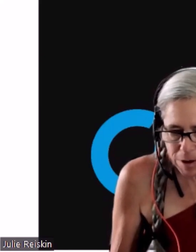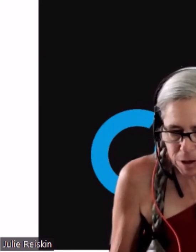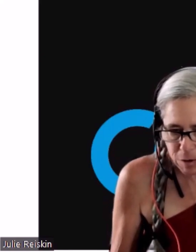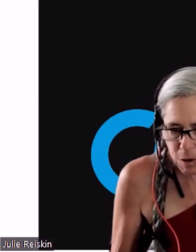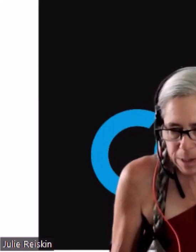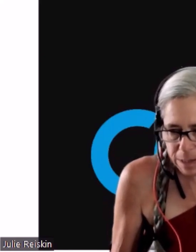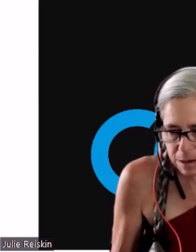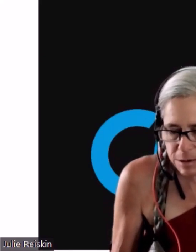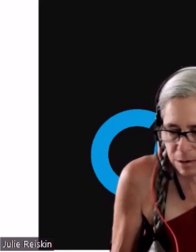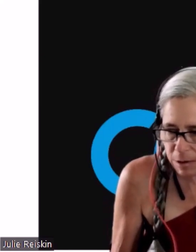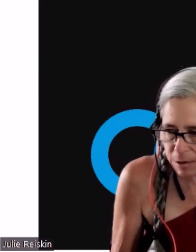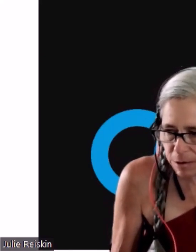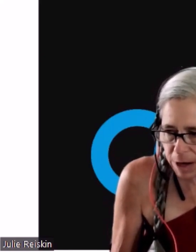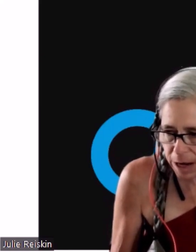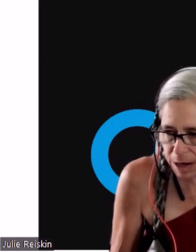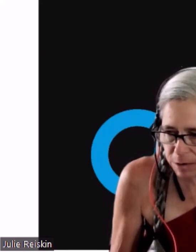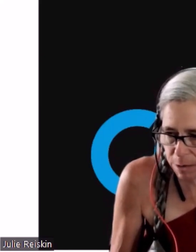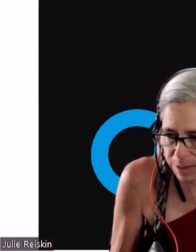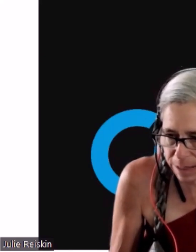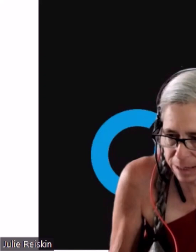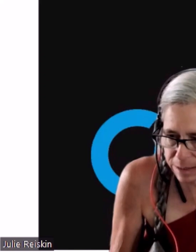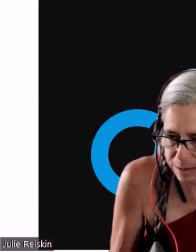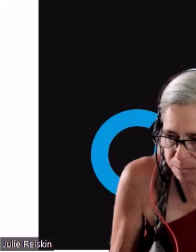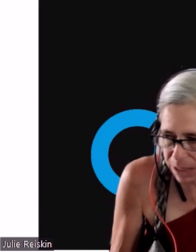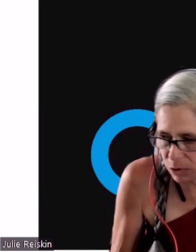You're always getting to learn and you're always getting to meet new,